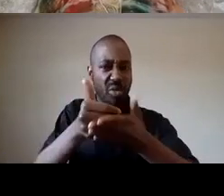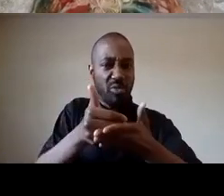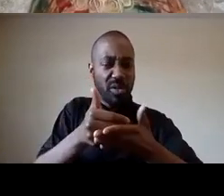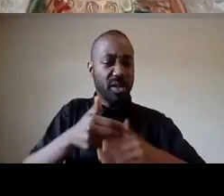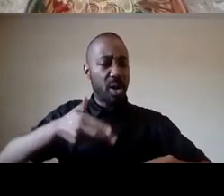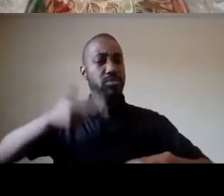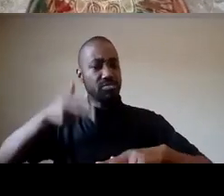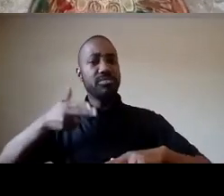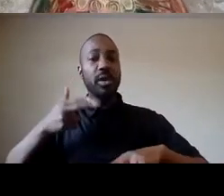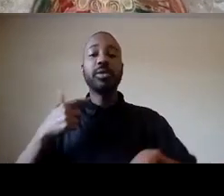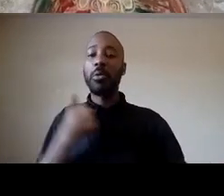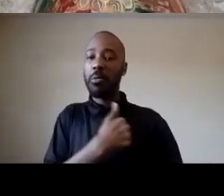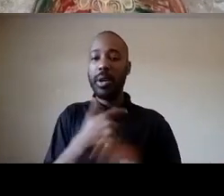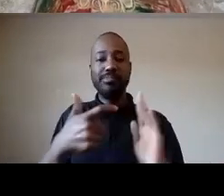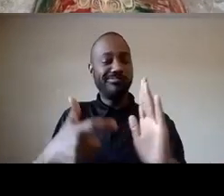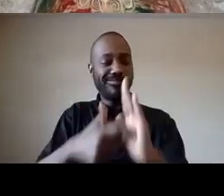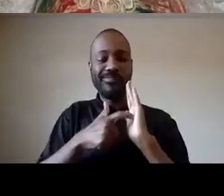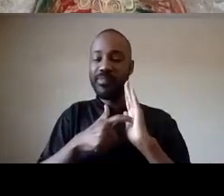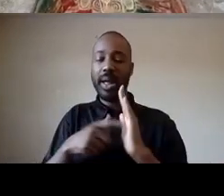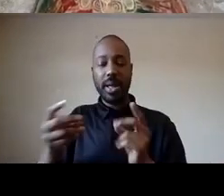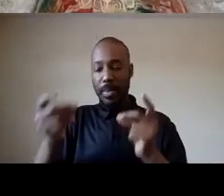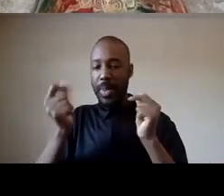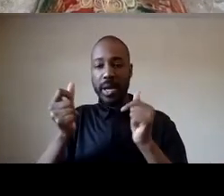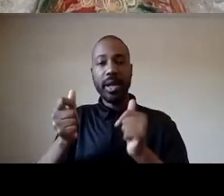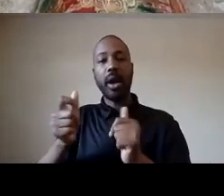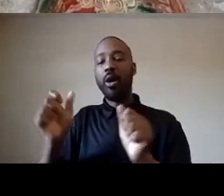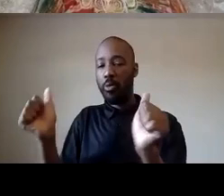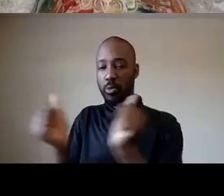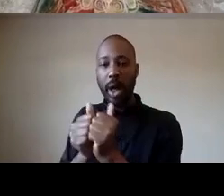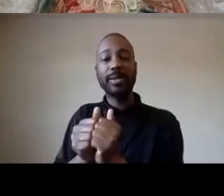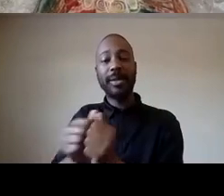immediate arrest firing and prosecution of these two